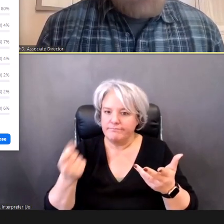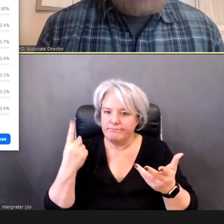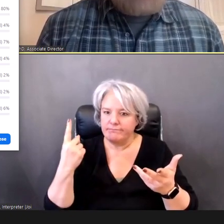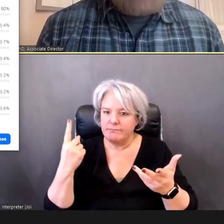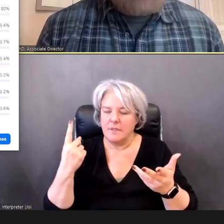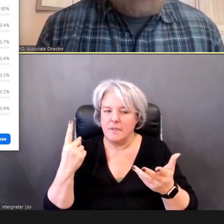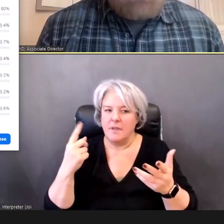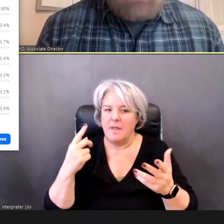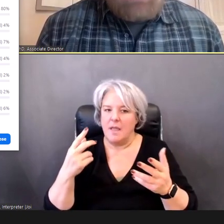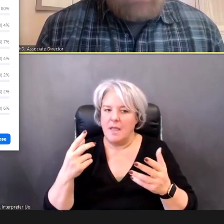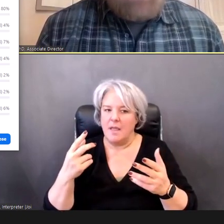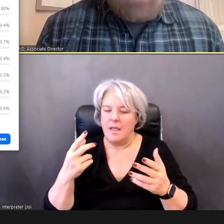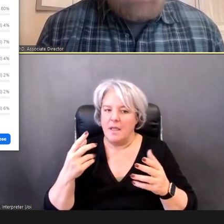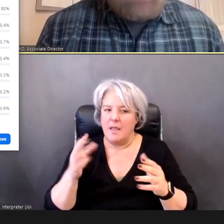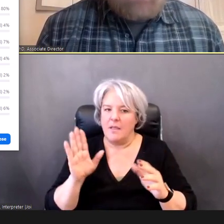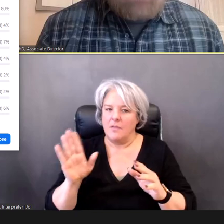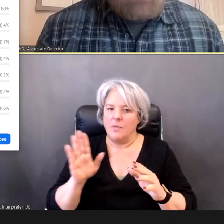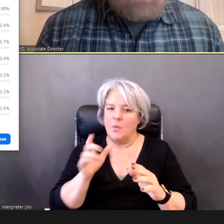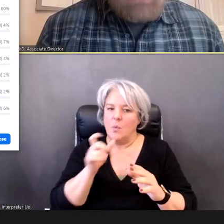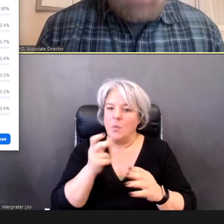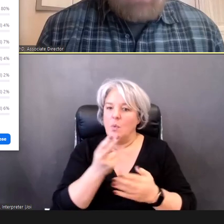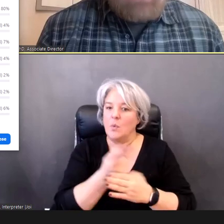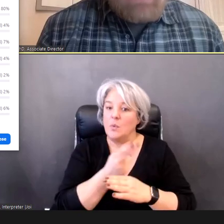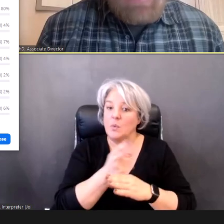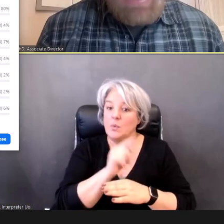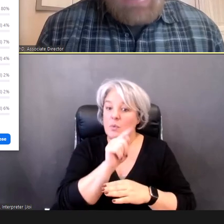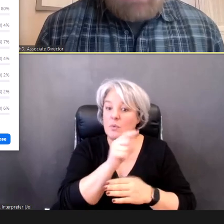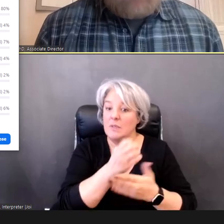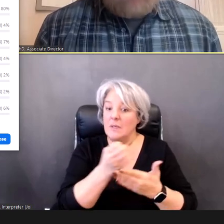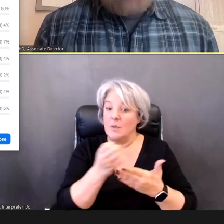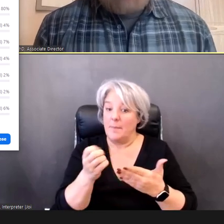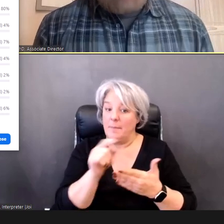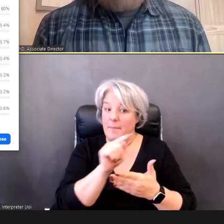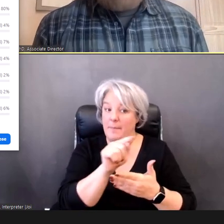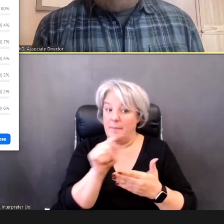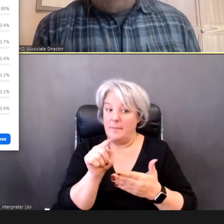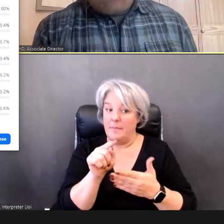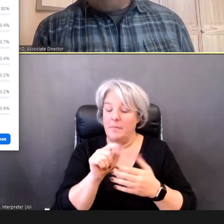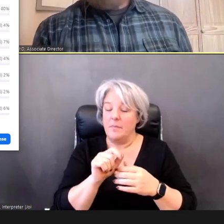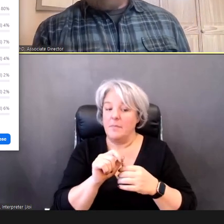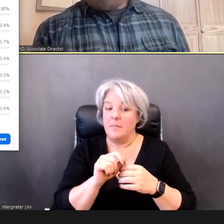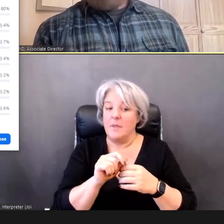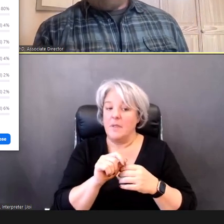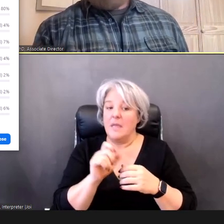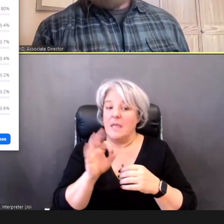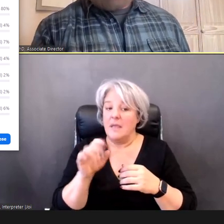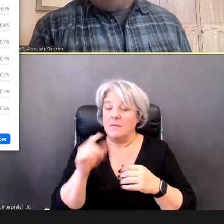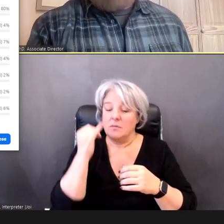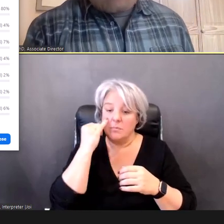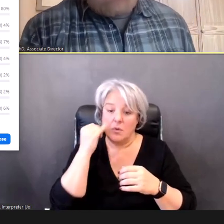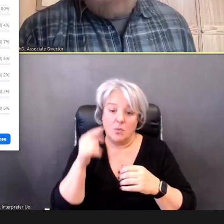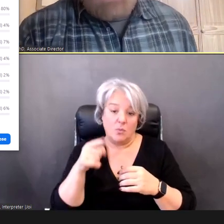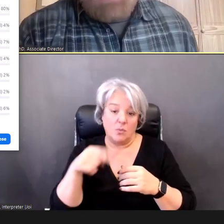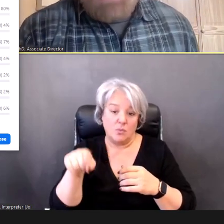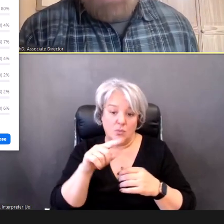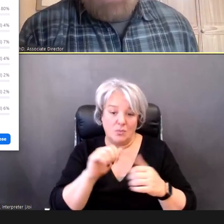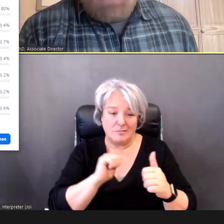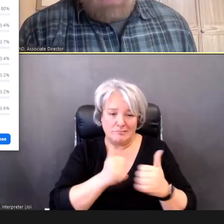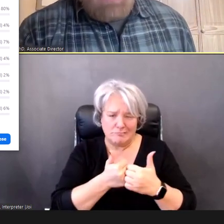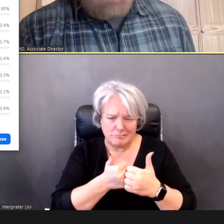those settings. So, if you're having challenges, with screening successfully, in